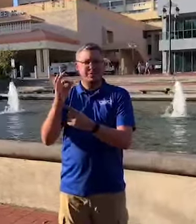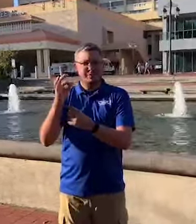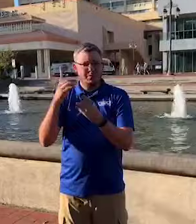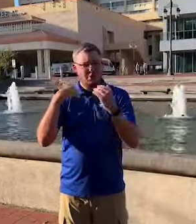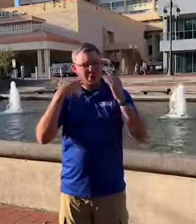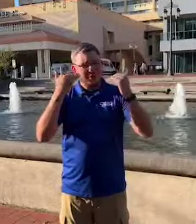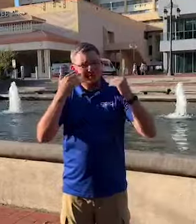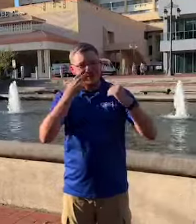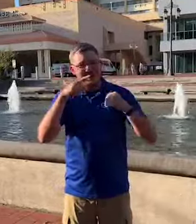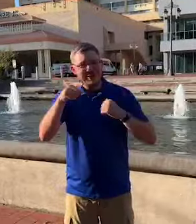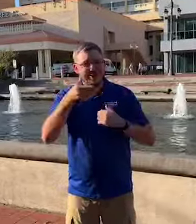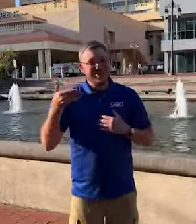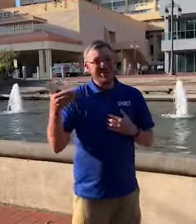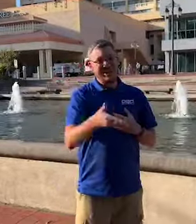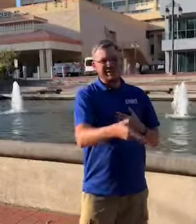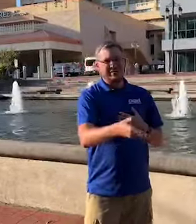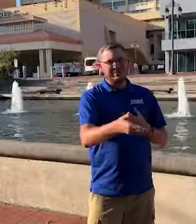We look forward to having you here!